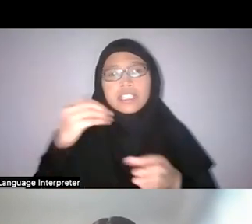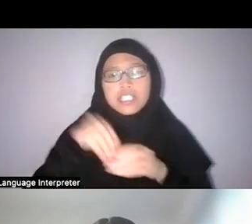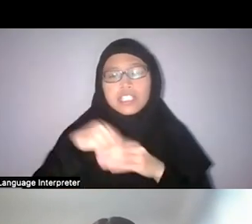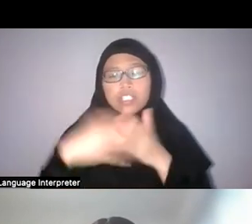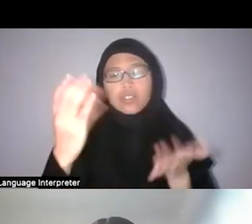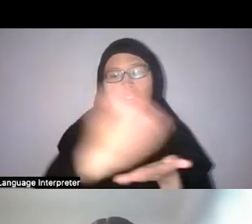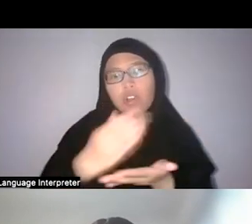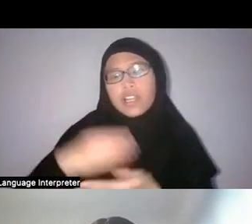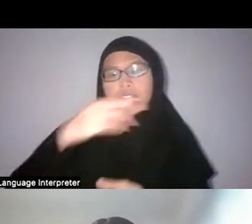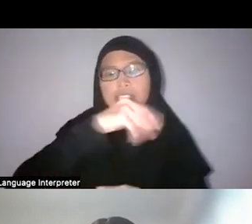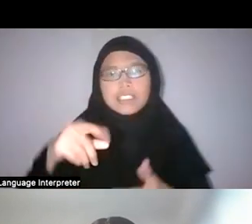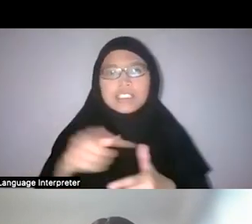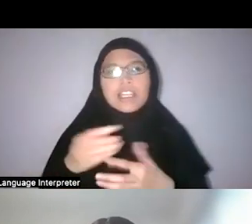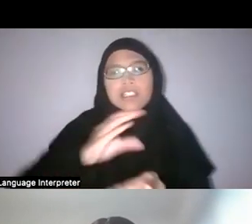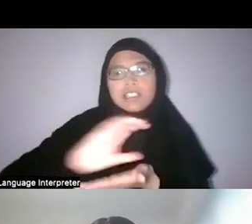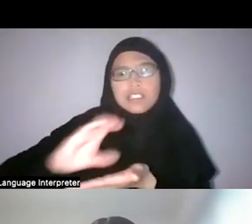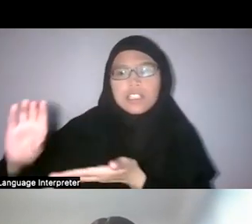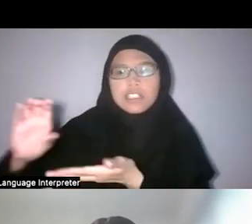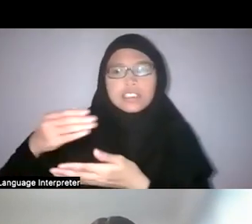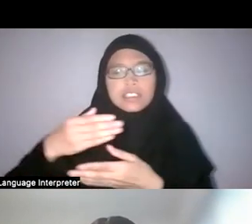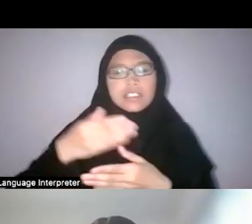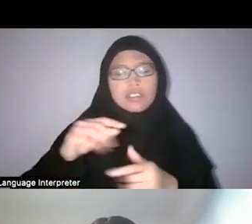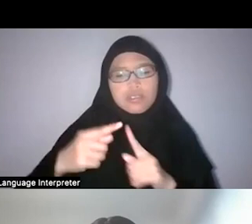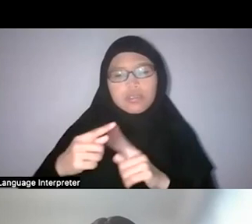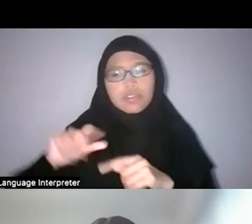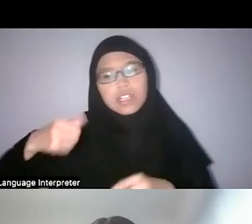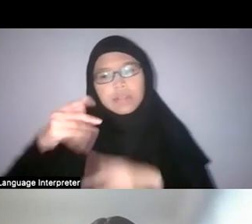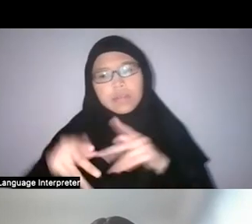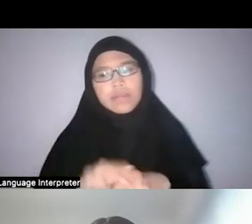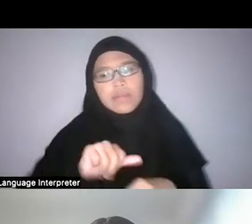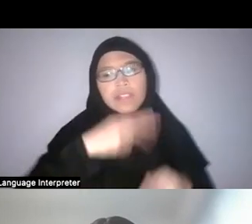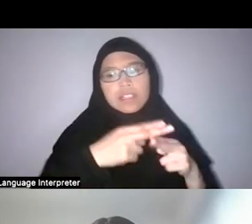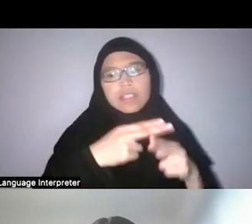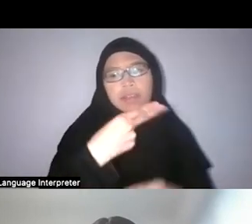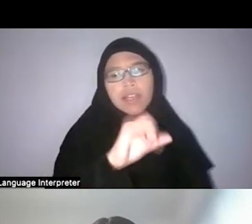Another name that’s also been buried in the archives is Haji Mohamed Nur bin Mohamed Ghous.